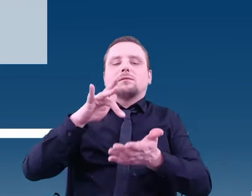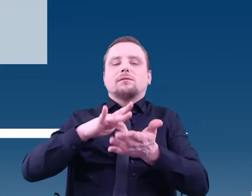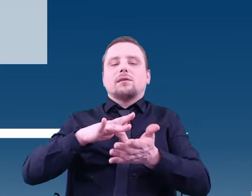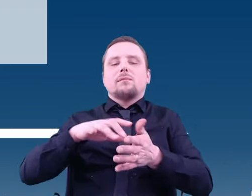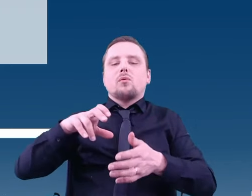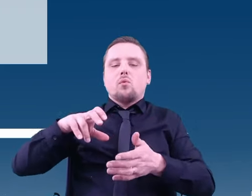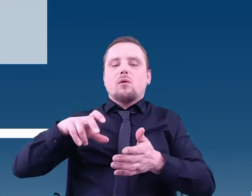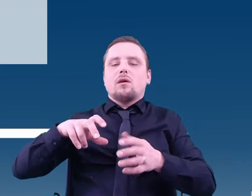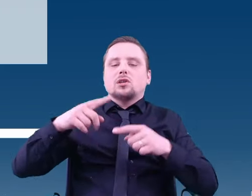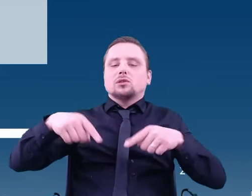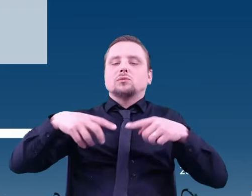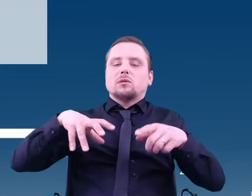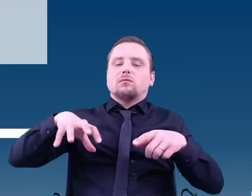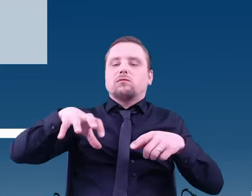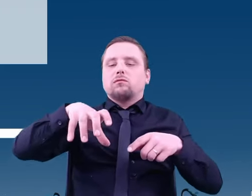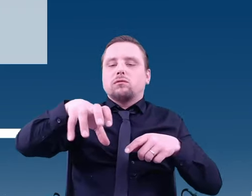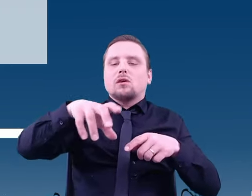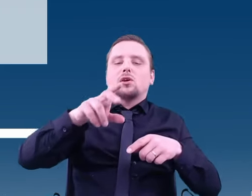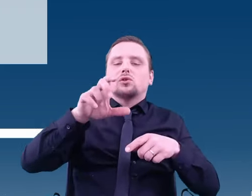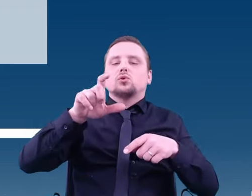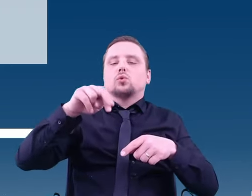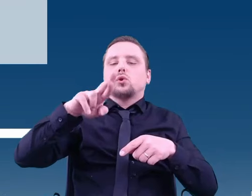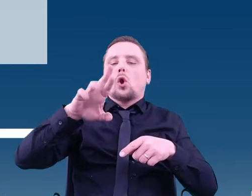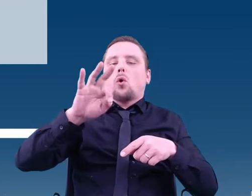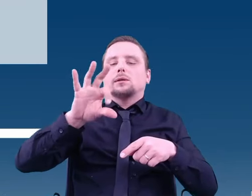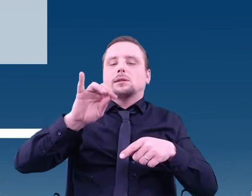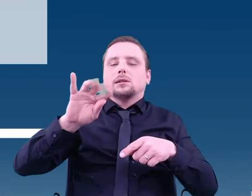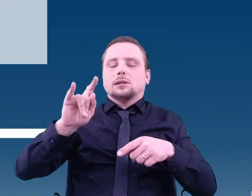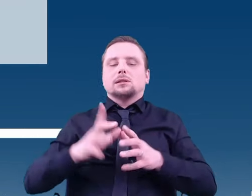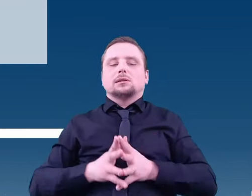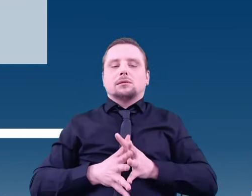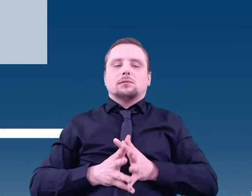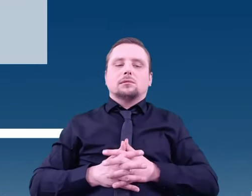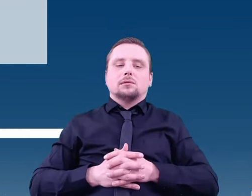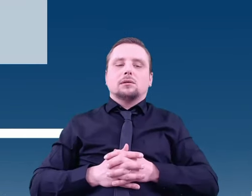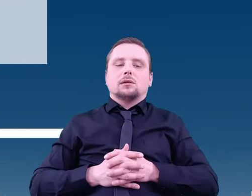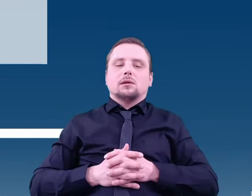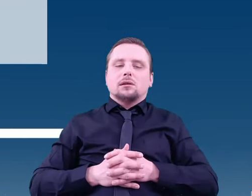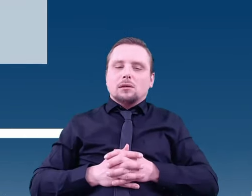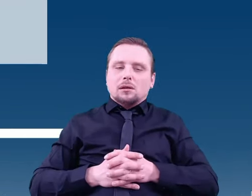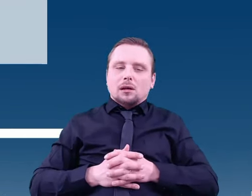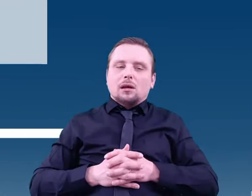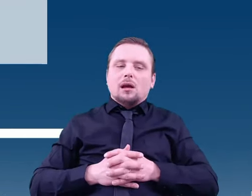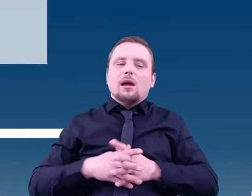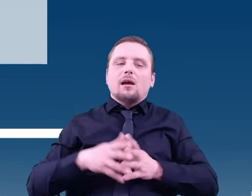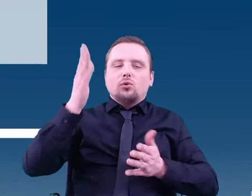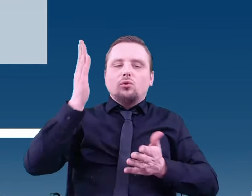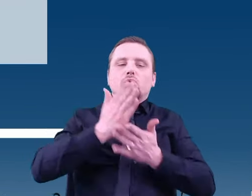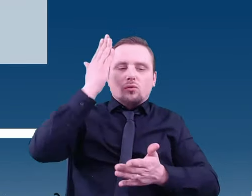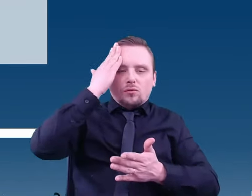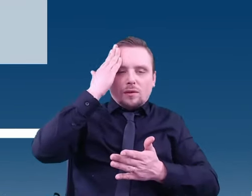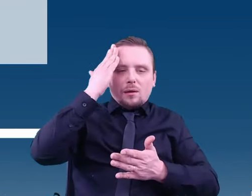It has been there for more than 4131 sols or Mars days.